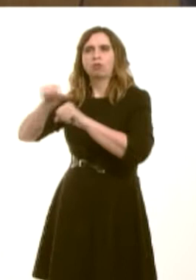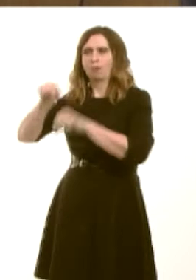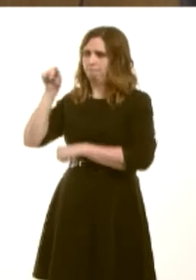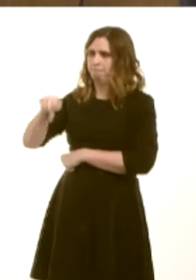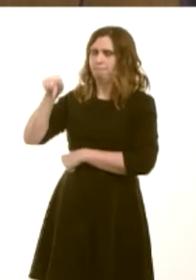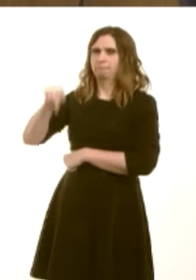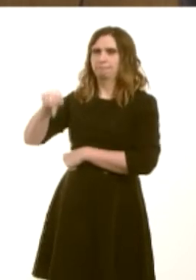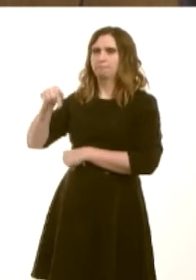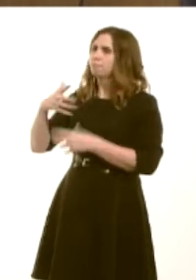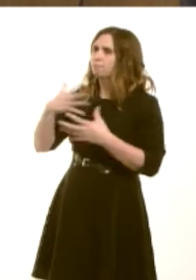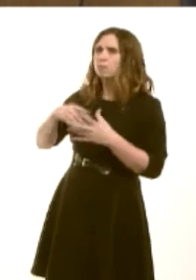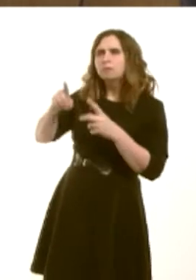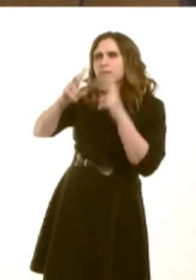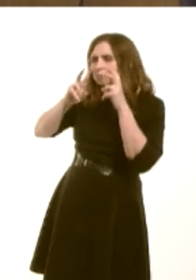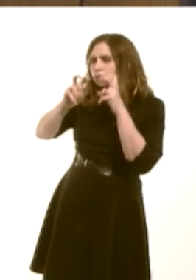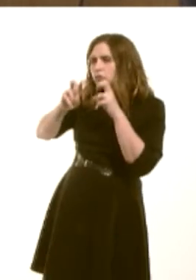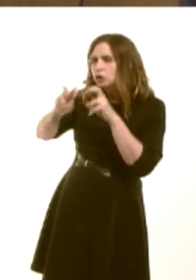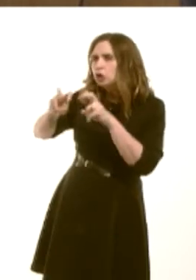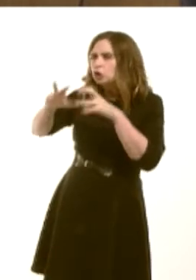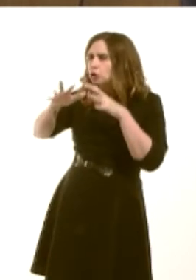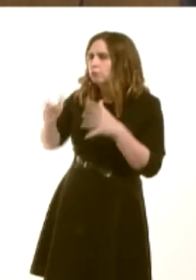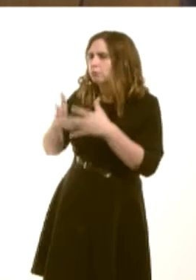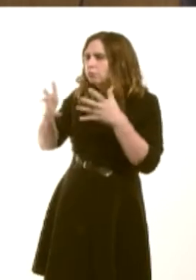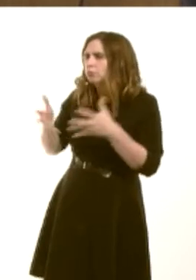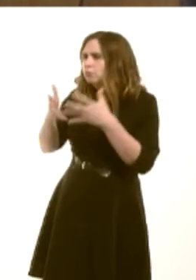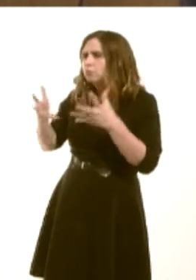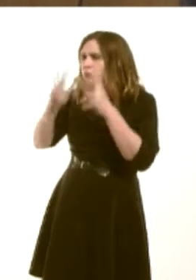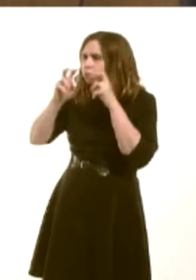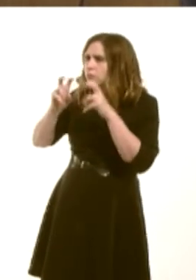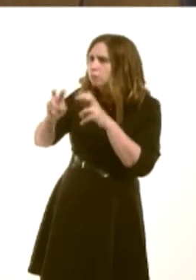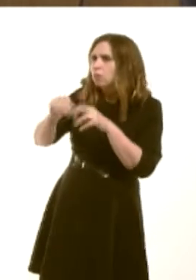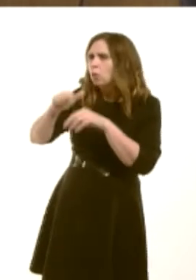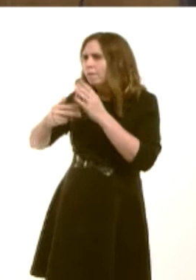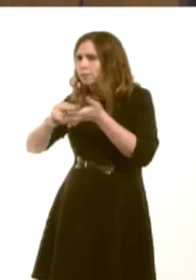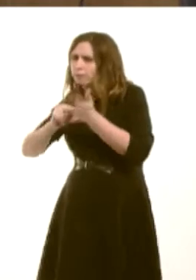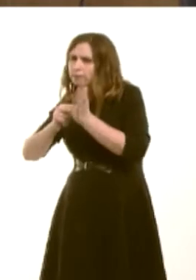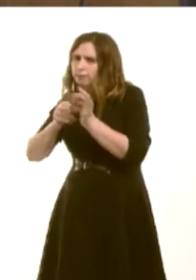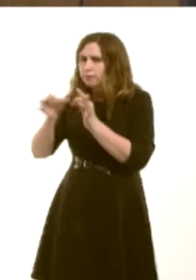research with a clear emphasis on larger, discrete strategic projects, but also, of